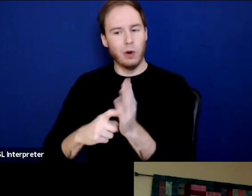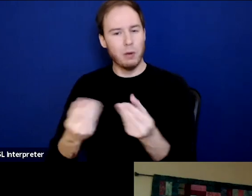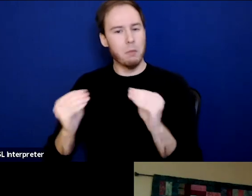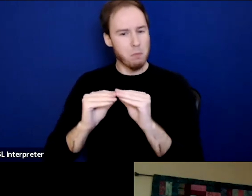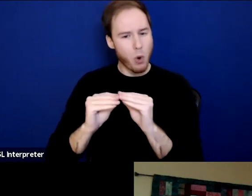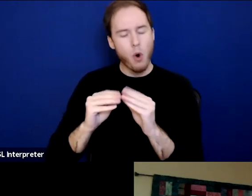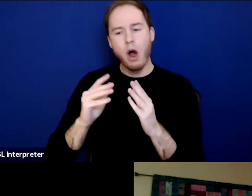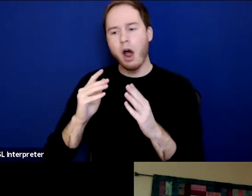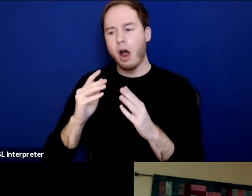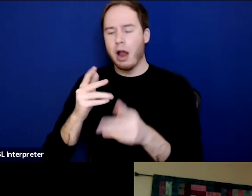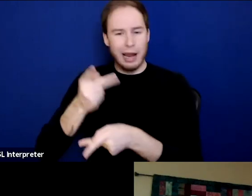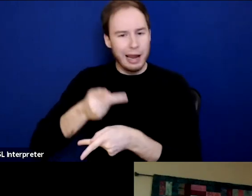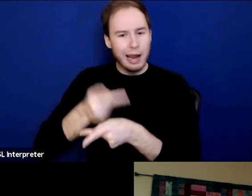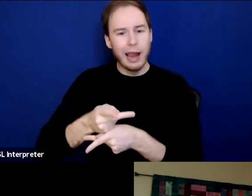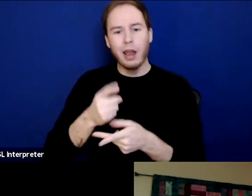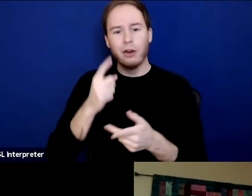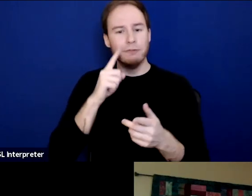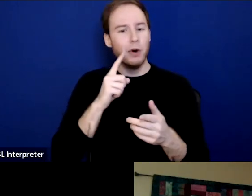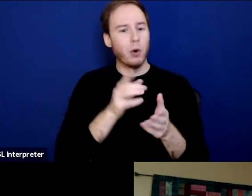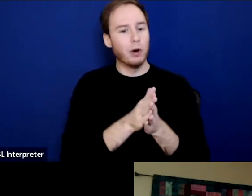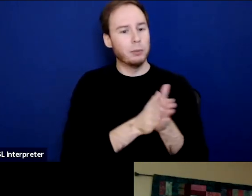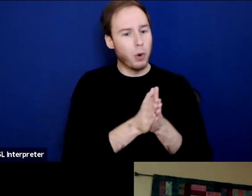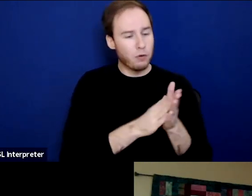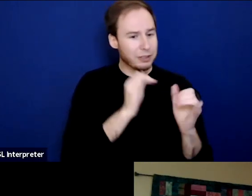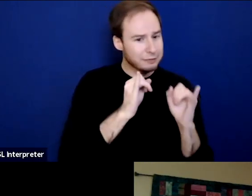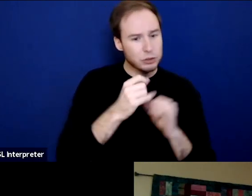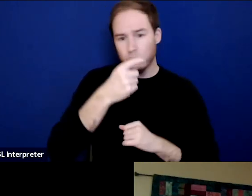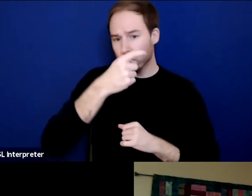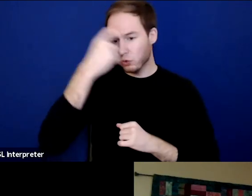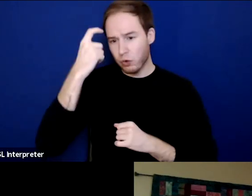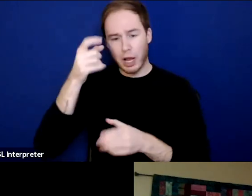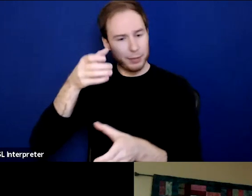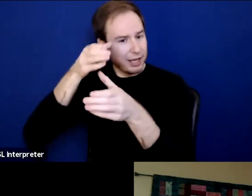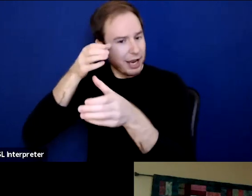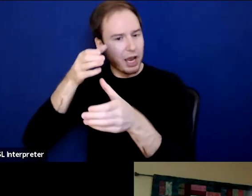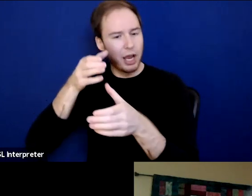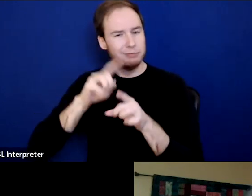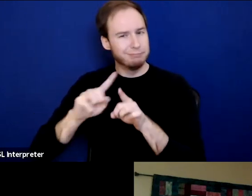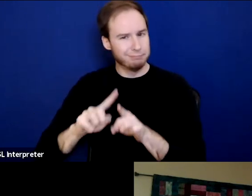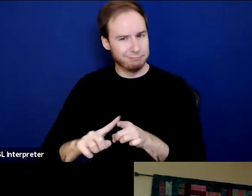and then the peer movement, which was so pivotal in all of this, and so much more.